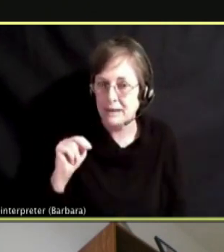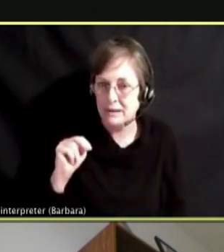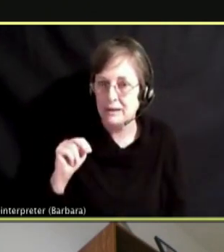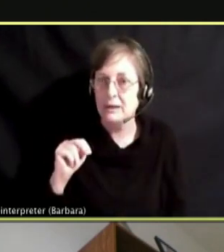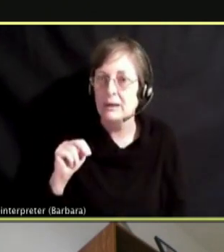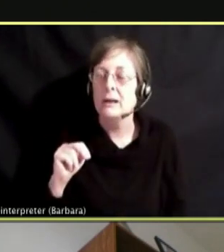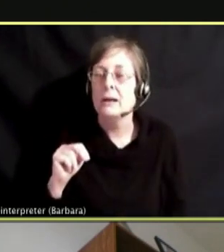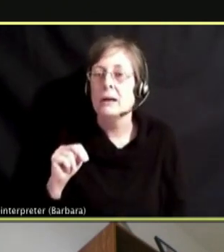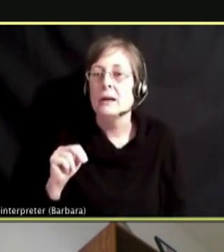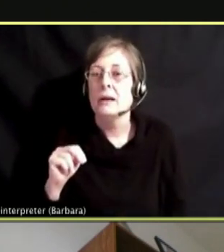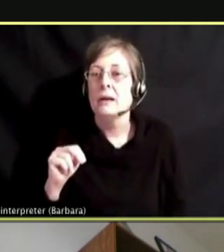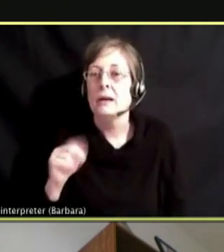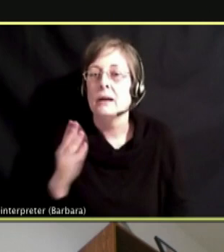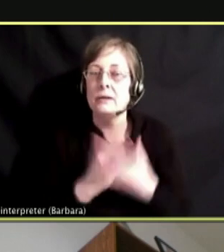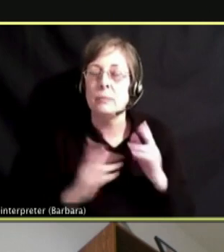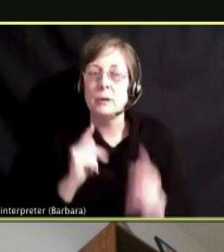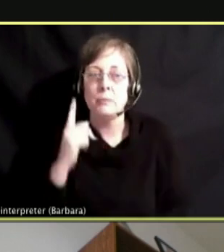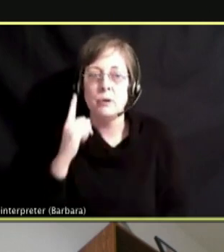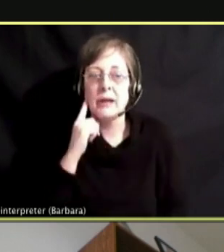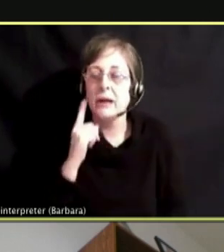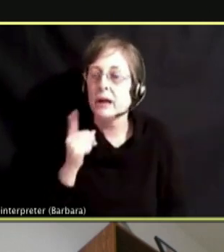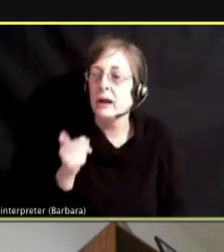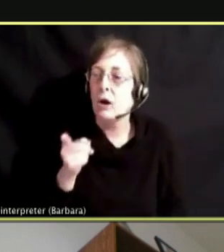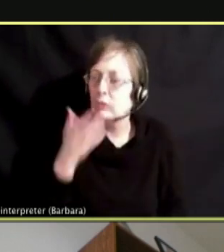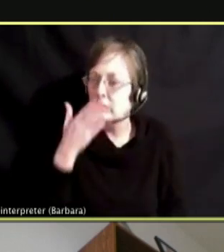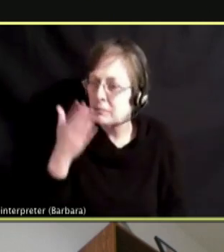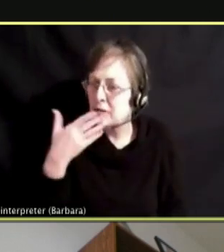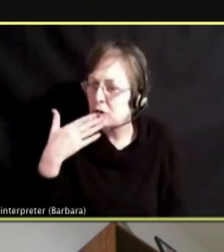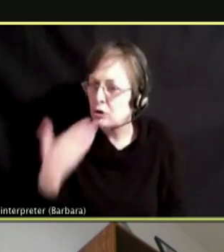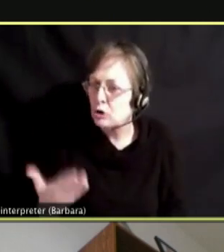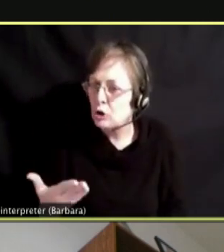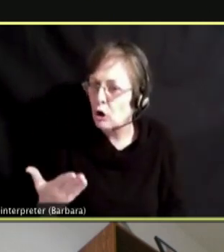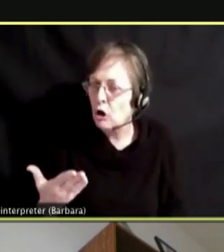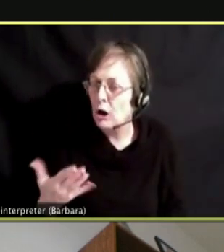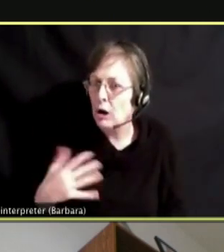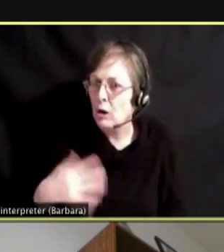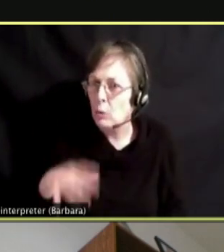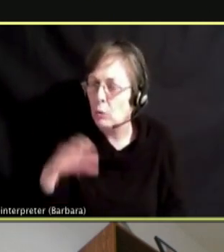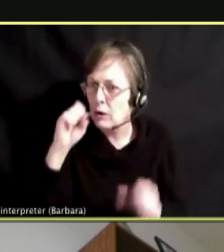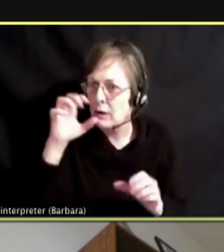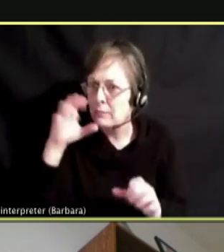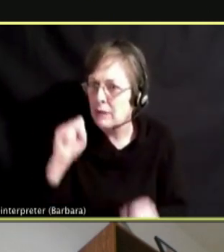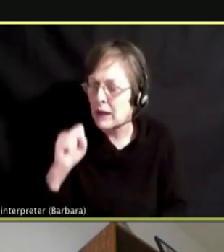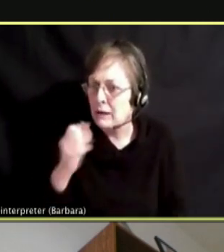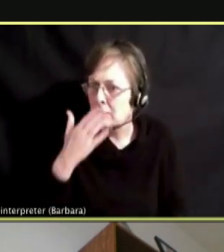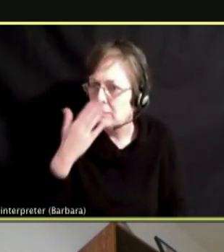SOME PEOPLE WILL THINK IT SMELLS SO NICE, IT SMELLS AMAZING, IT IS SO COOL.